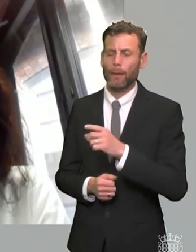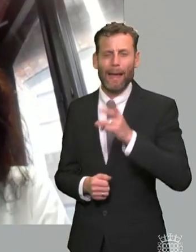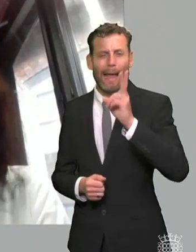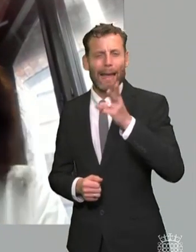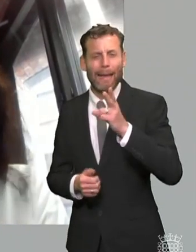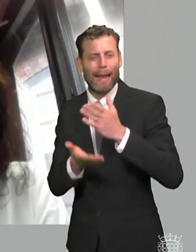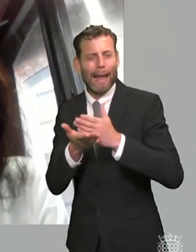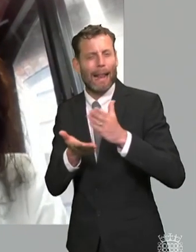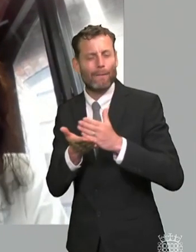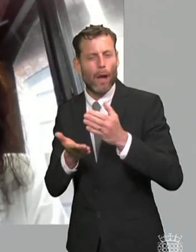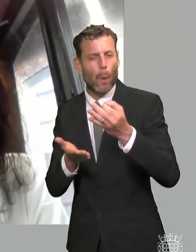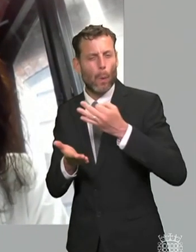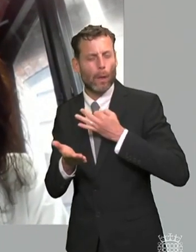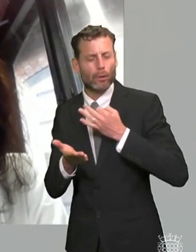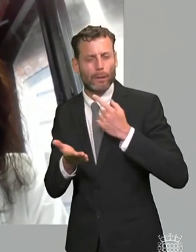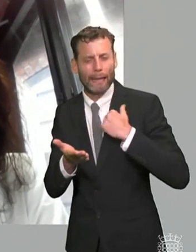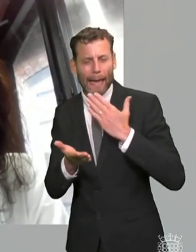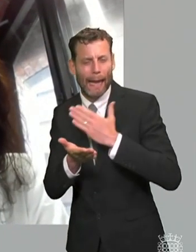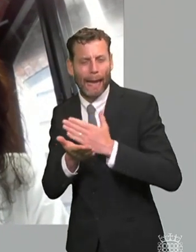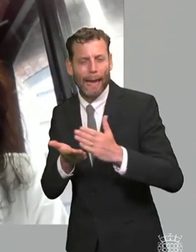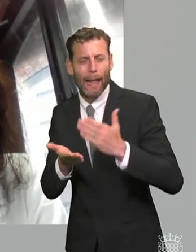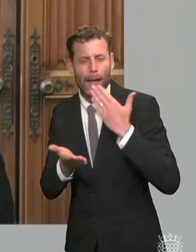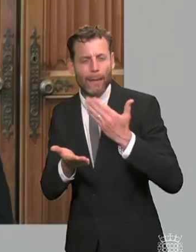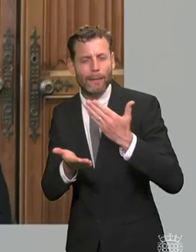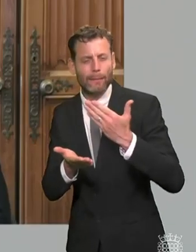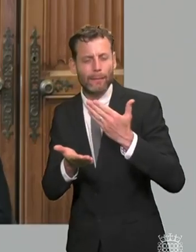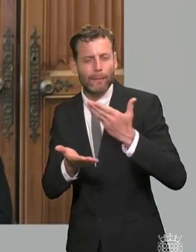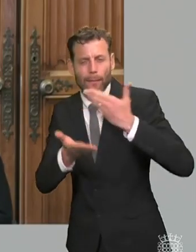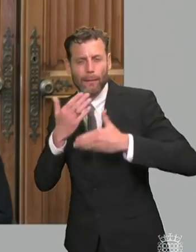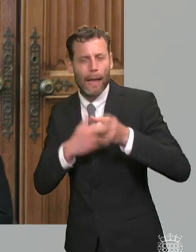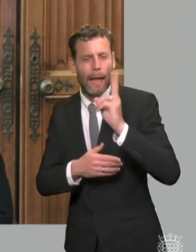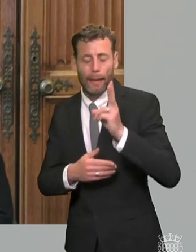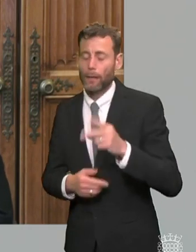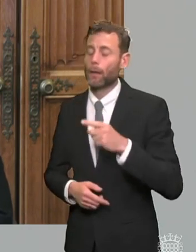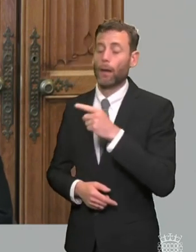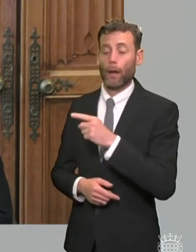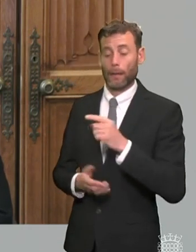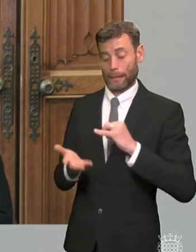by the question i wasn't quite sure what you're okay so did the send review reveal anything new